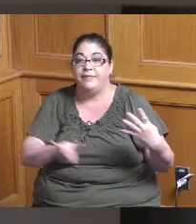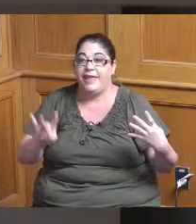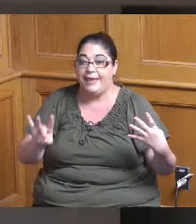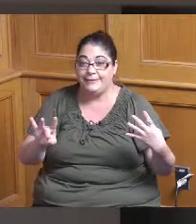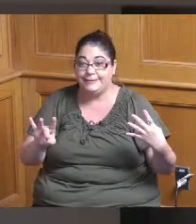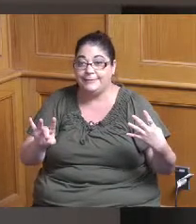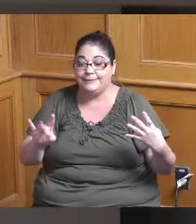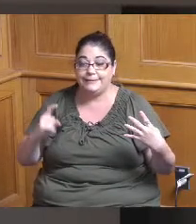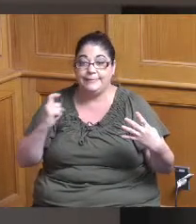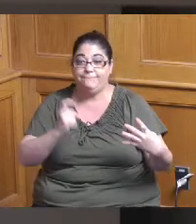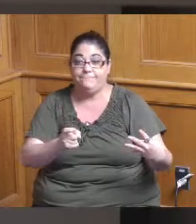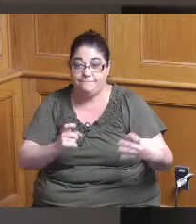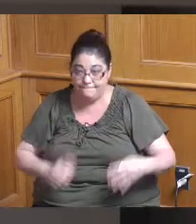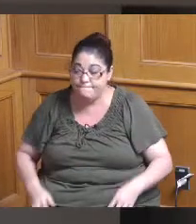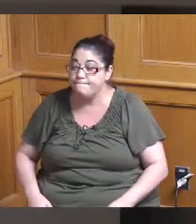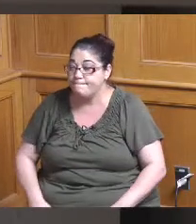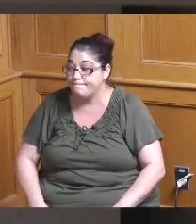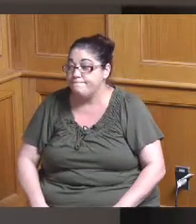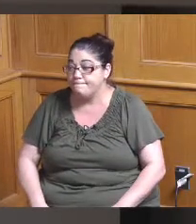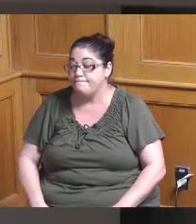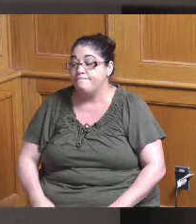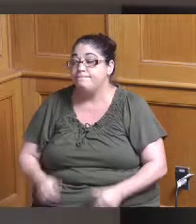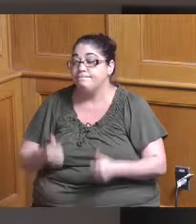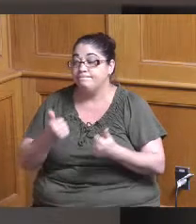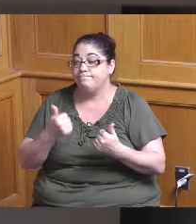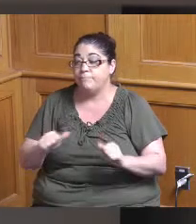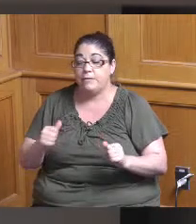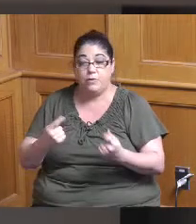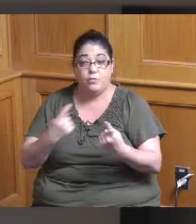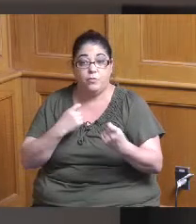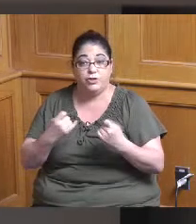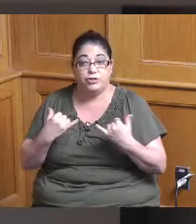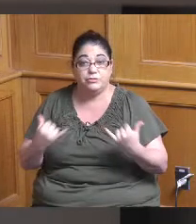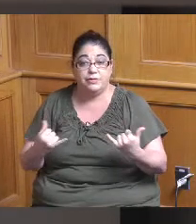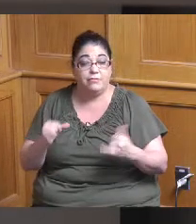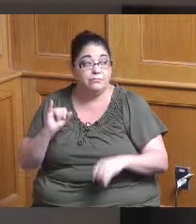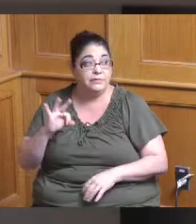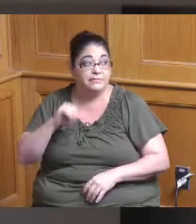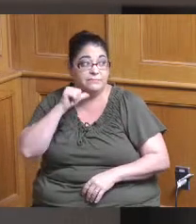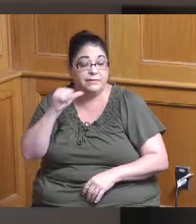any additional initial questions at this point if not I'll move on to the community impact grant